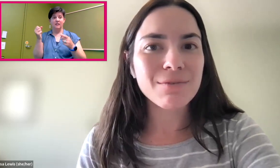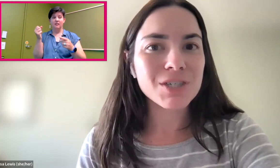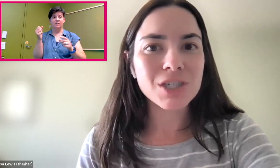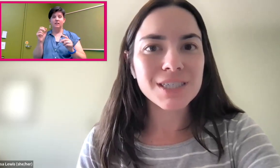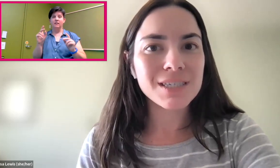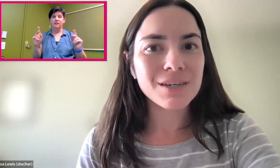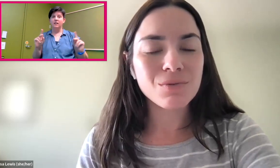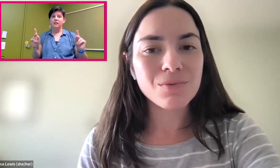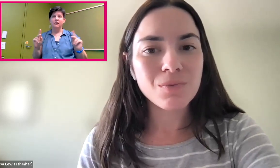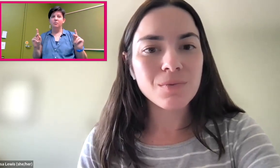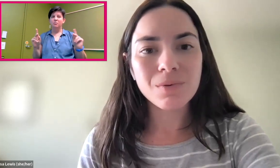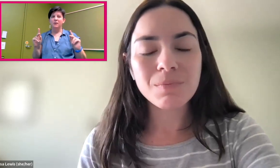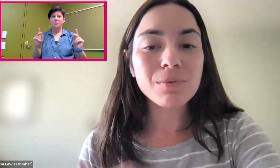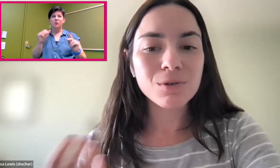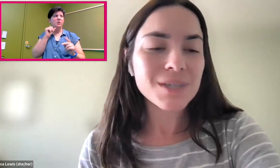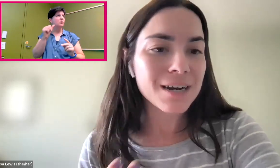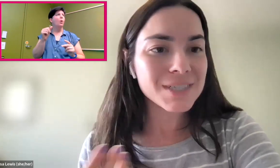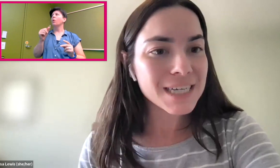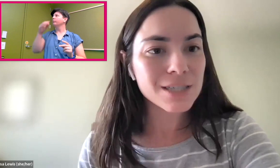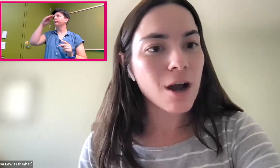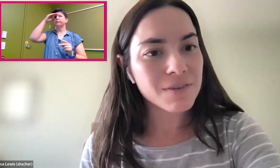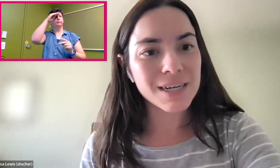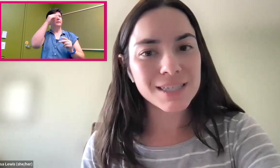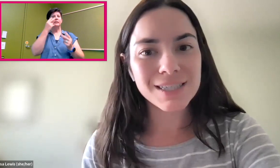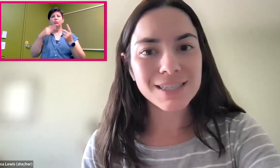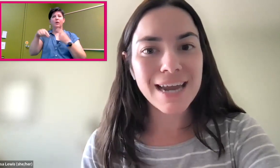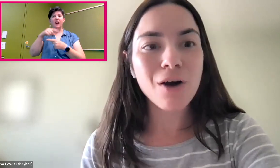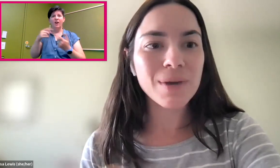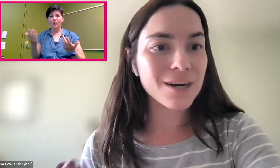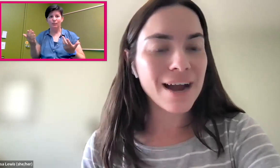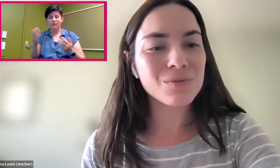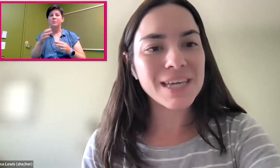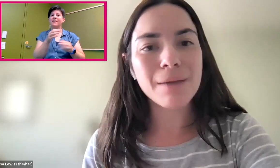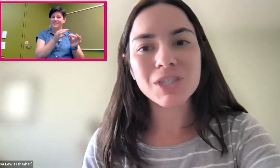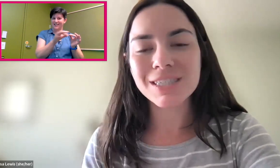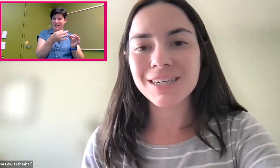language, people don't kind of see it as often, as now we interact with captions.